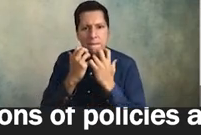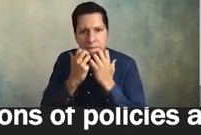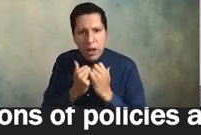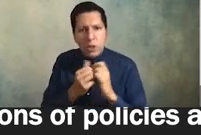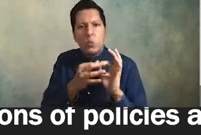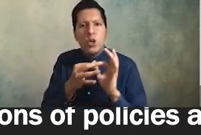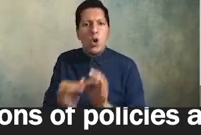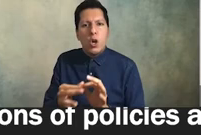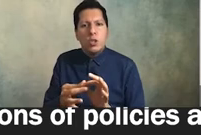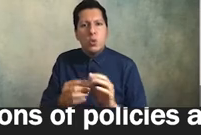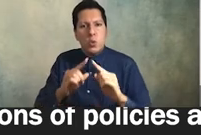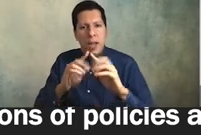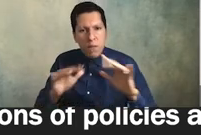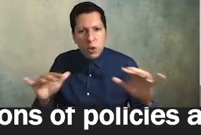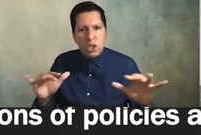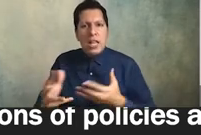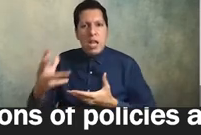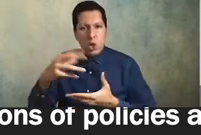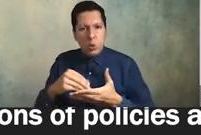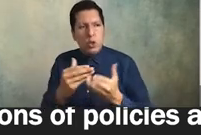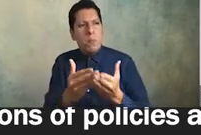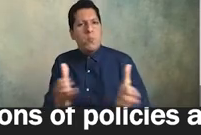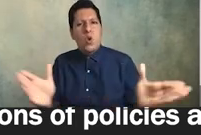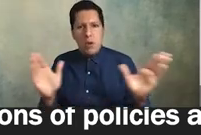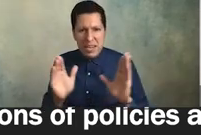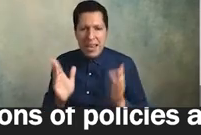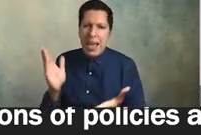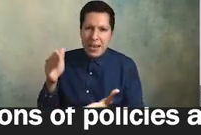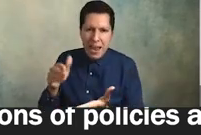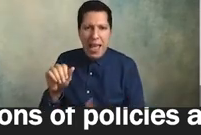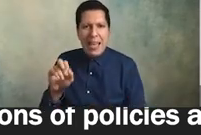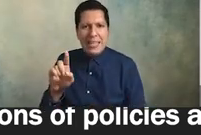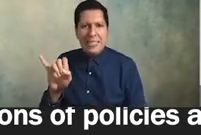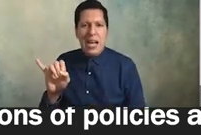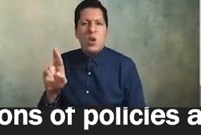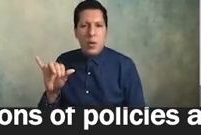inclusion broadly and racial equity and anti-racism specifically it requires